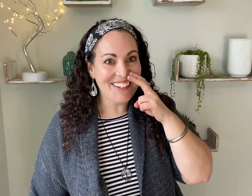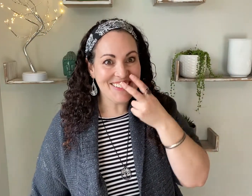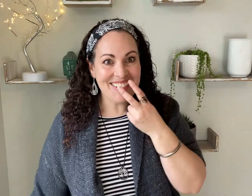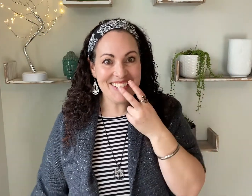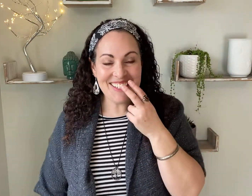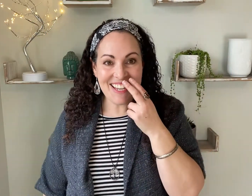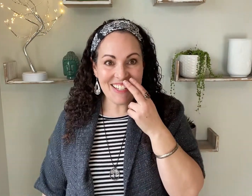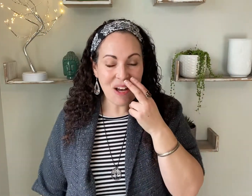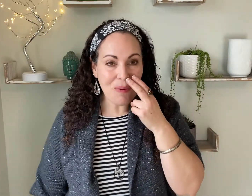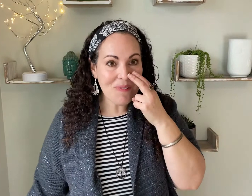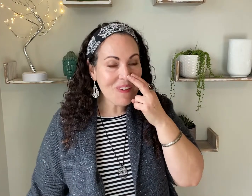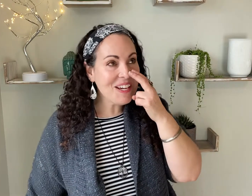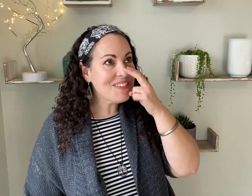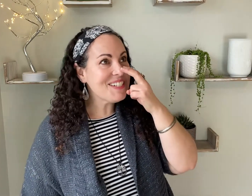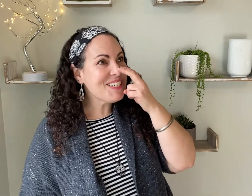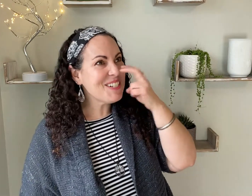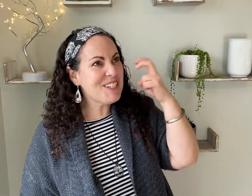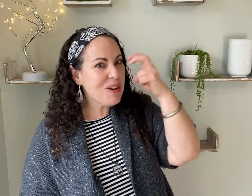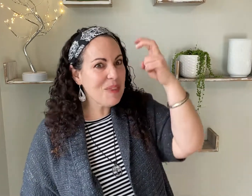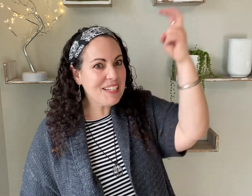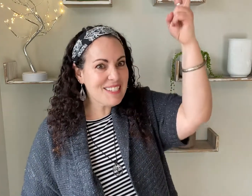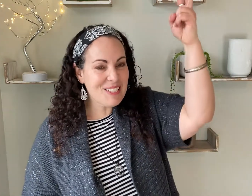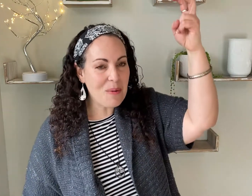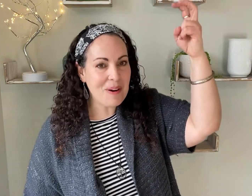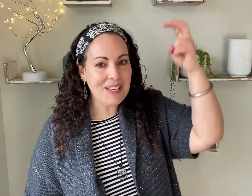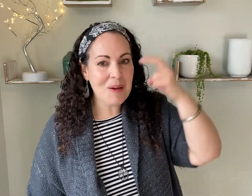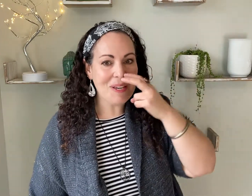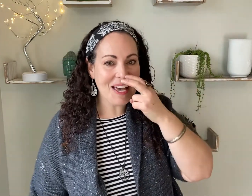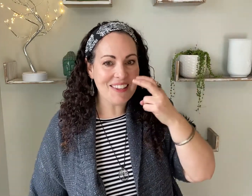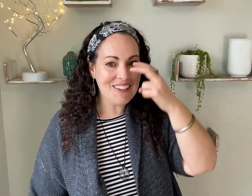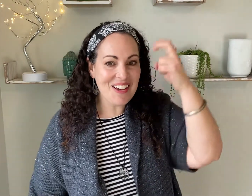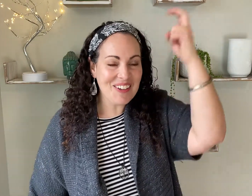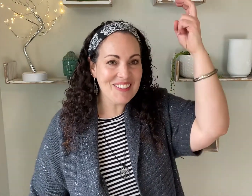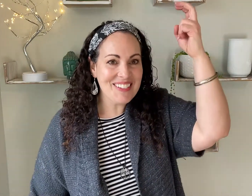So just take a couple of fingers and just show that snoring coming out of their nose.